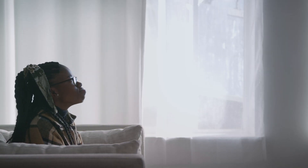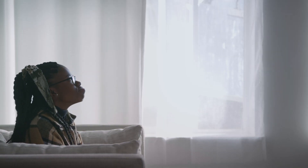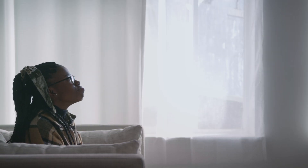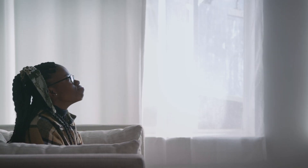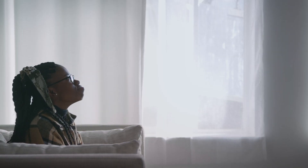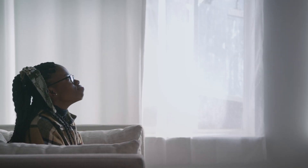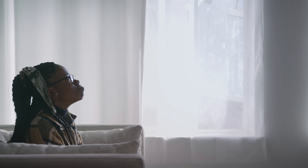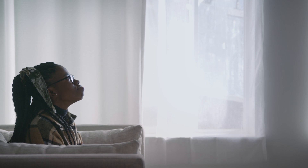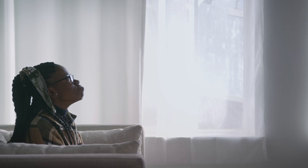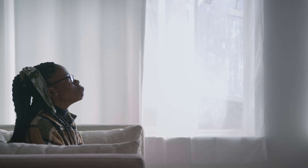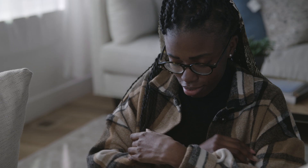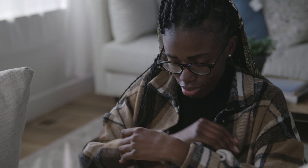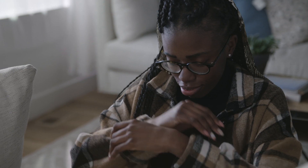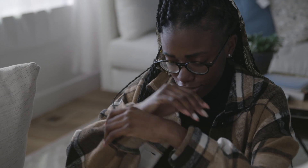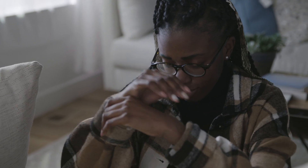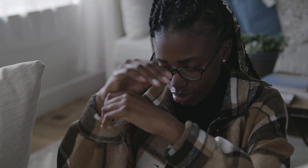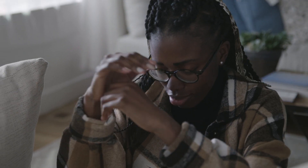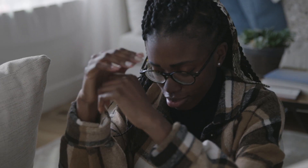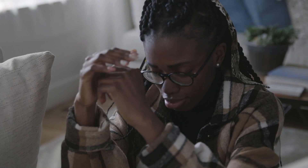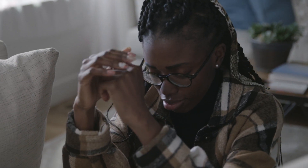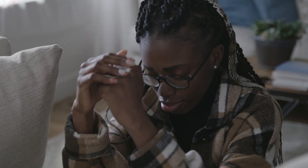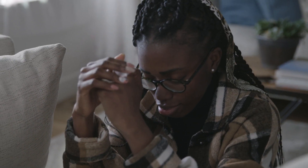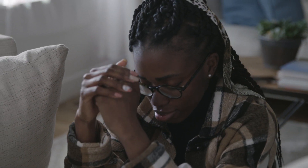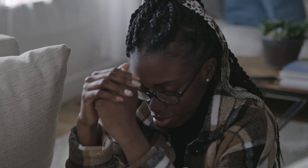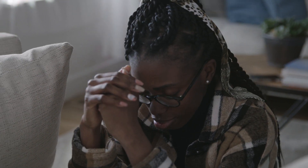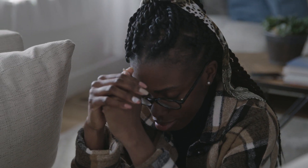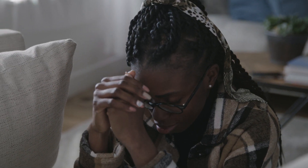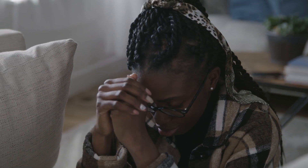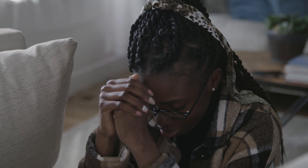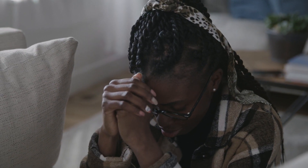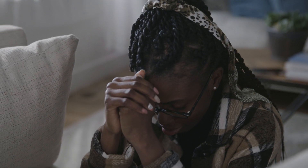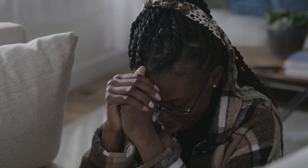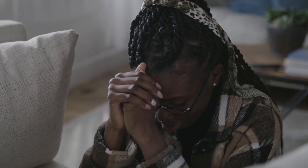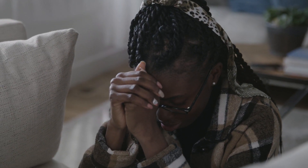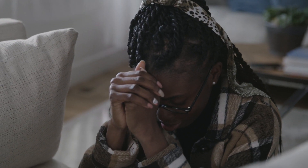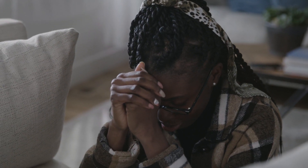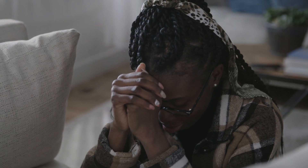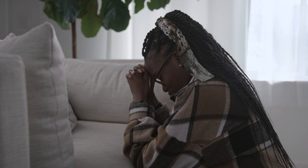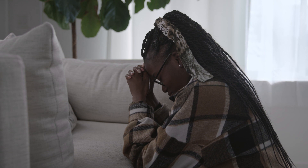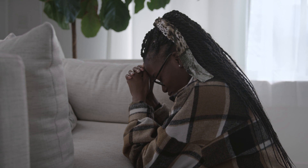That's when I really began to feel inspired. I felt like one of the people talked about in 2 Nephi.